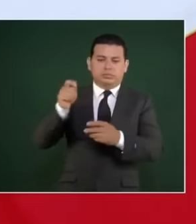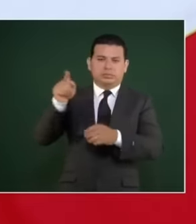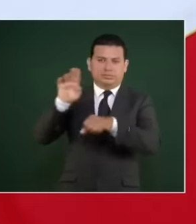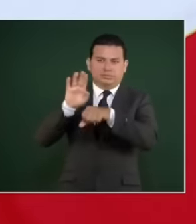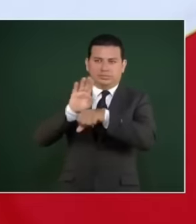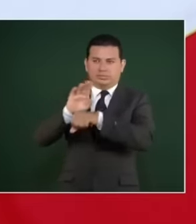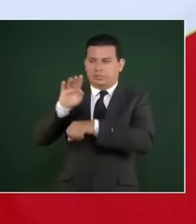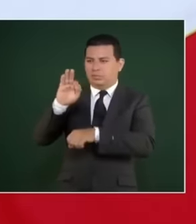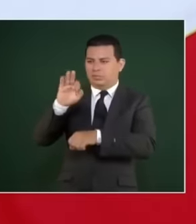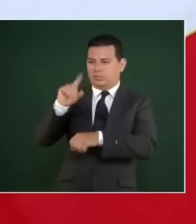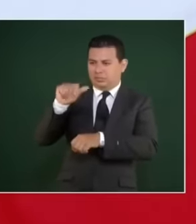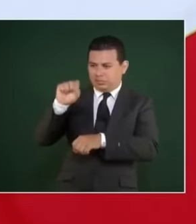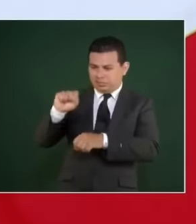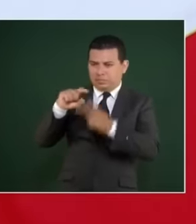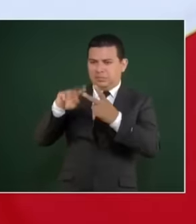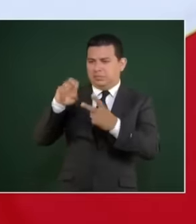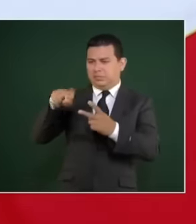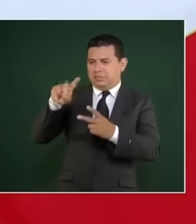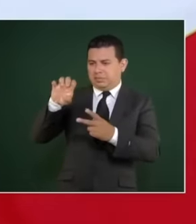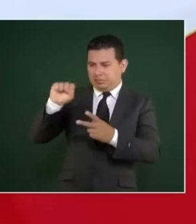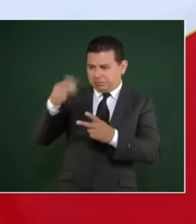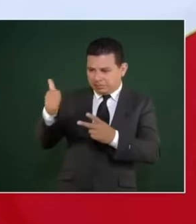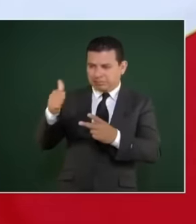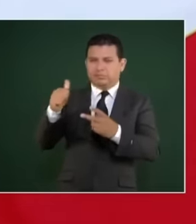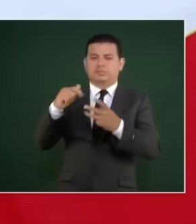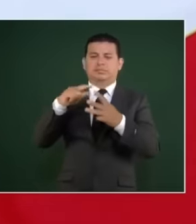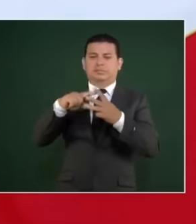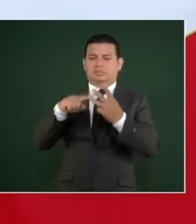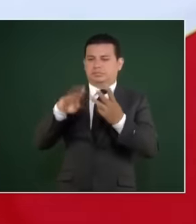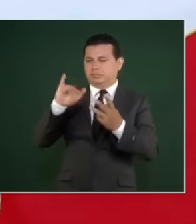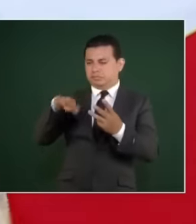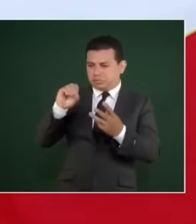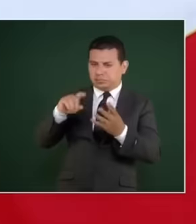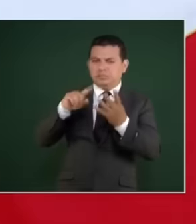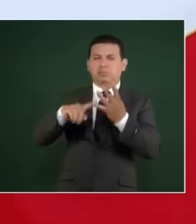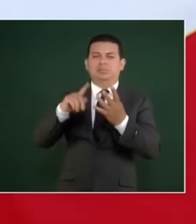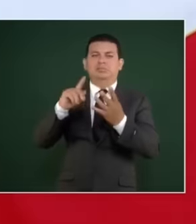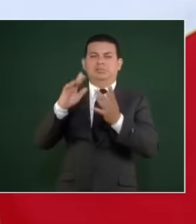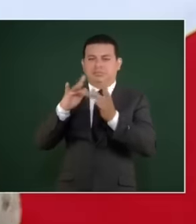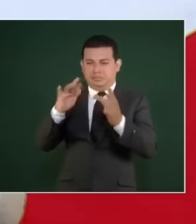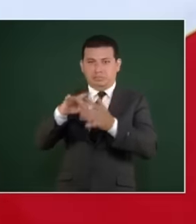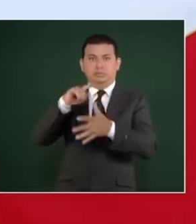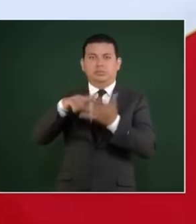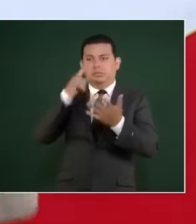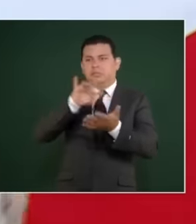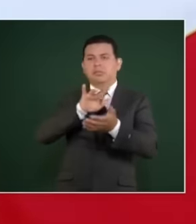with Pedevesa, with Mexican companies Bimbo Femsa that are operating in Venezuela so that they